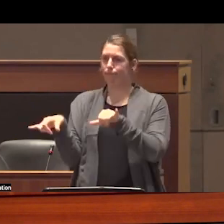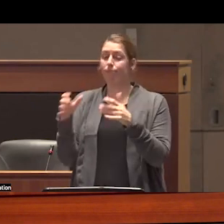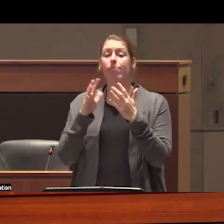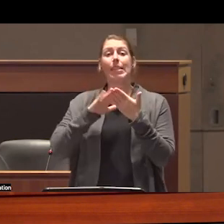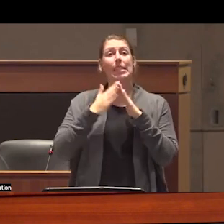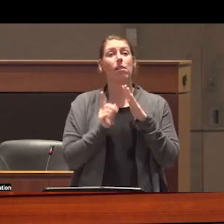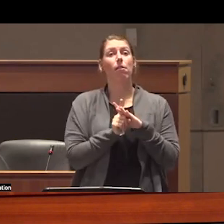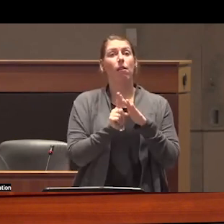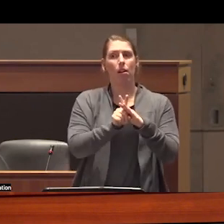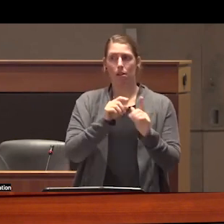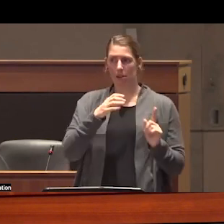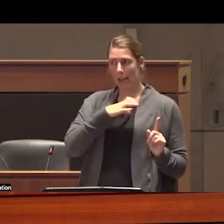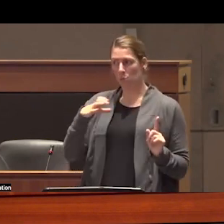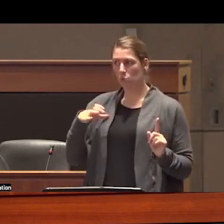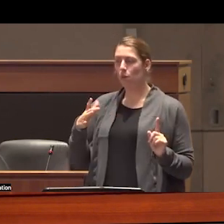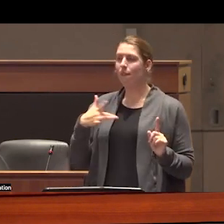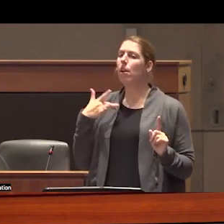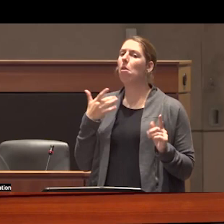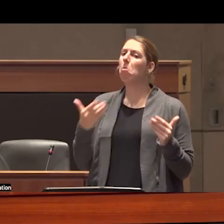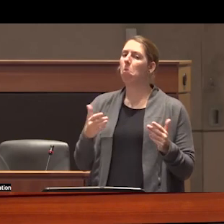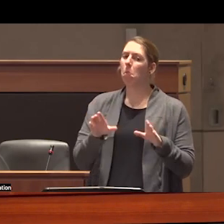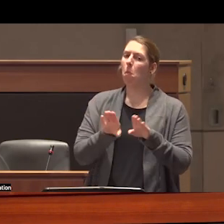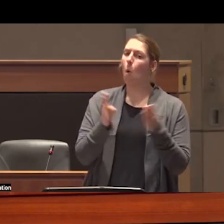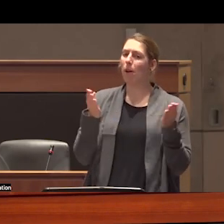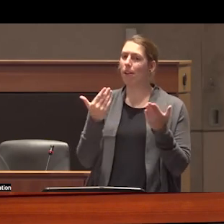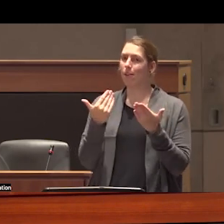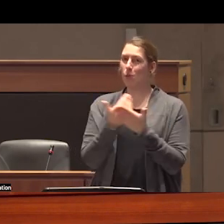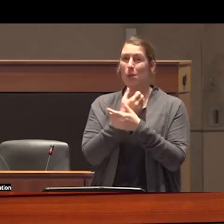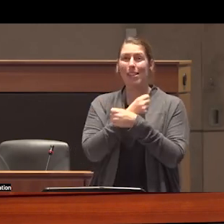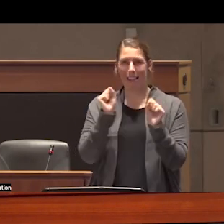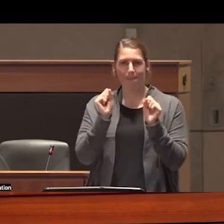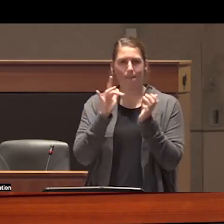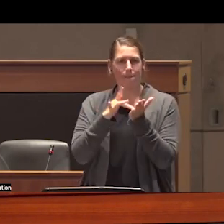city council have also posed the opening and operated operation of safe consumption sites